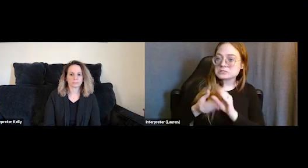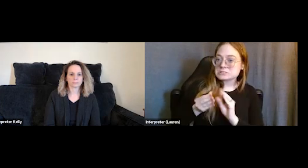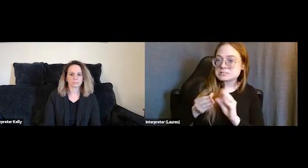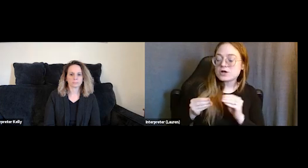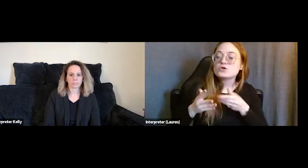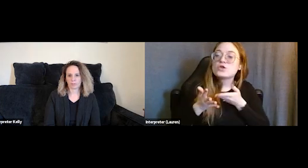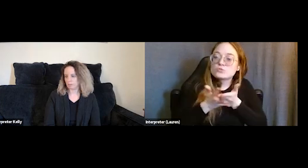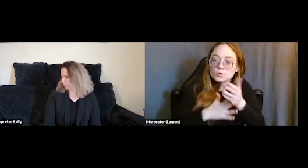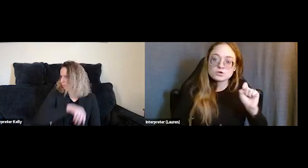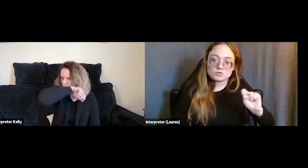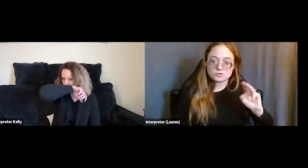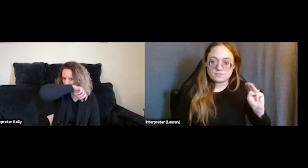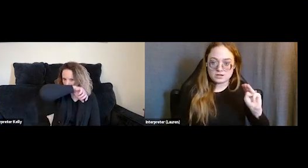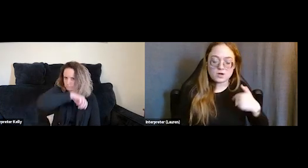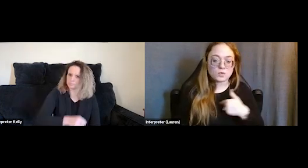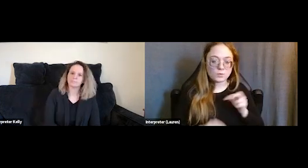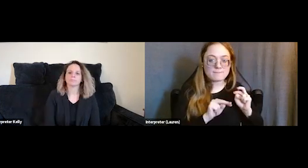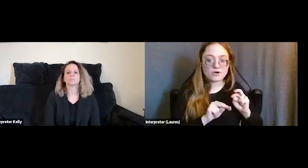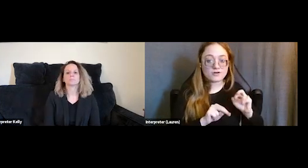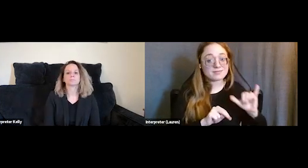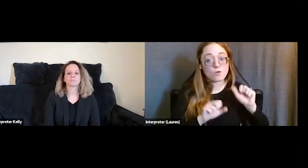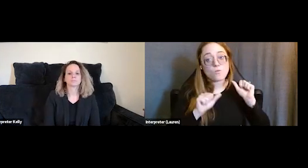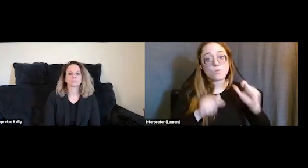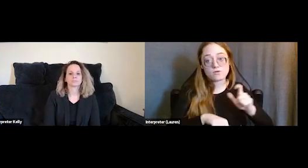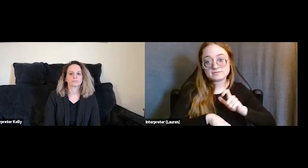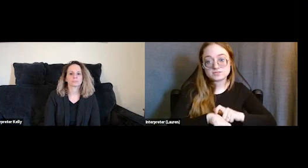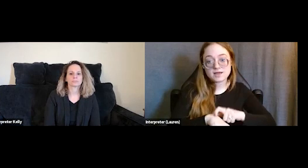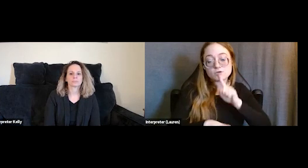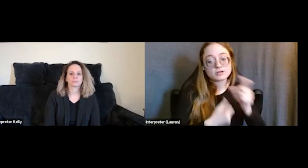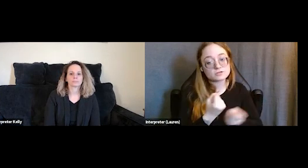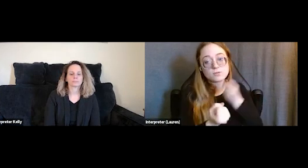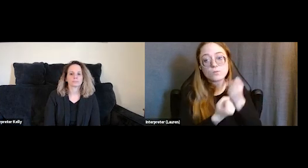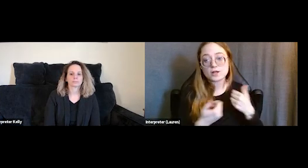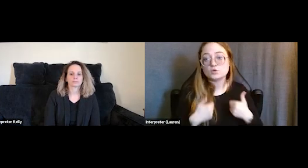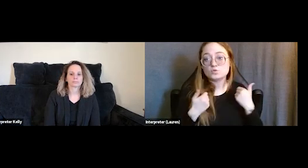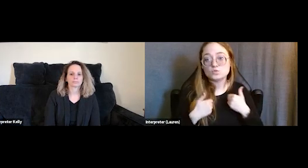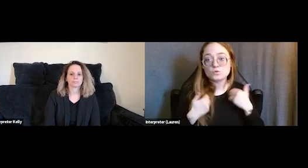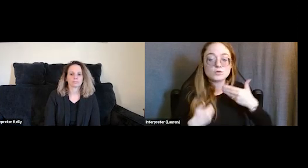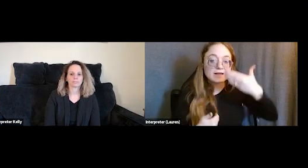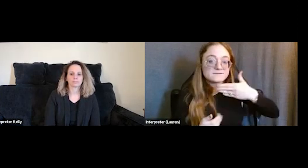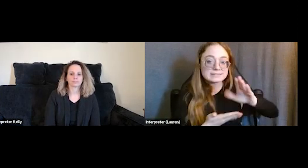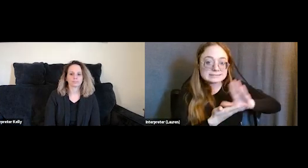And so, we're currently monitoring that all the time. And really supporting our youth-facing staff and being trauma-informed,